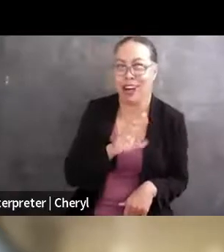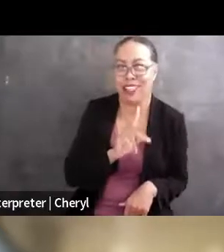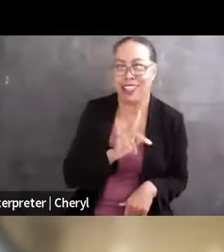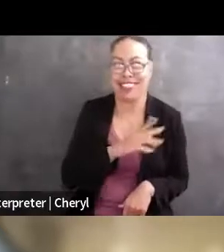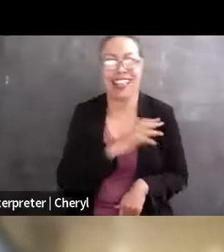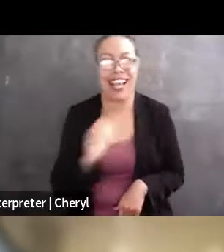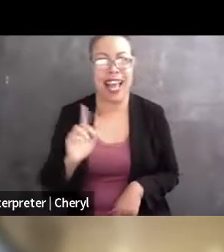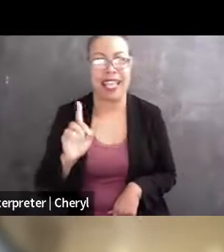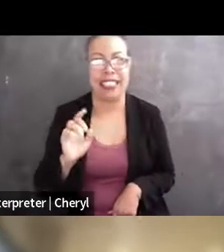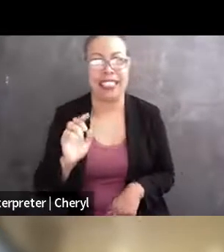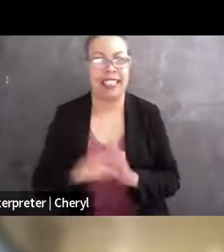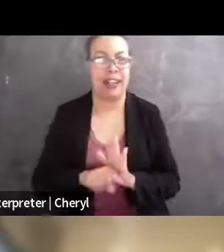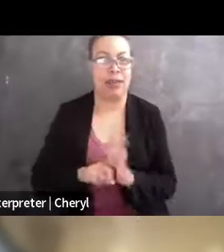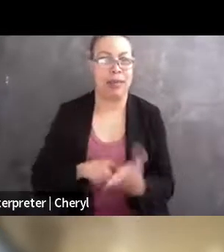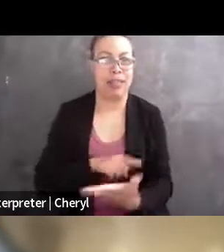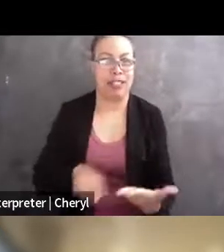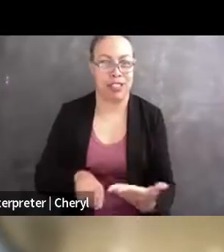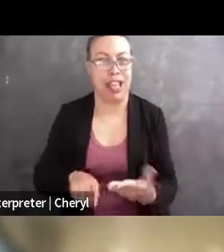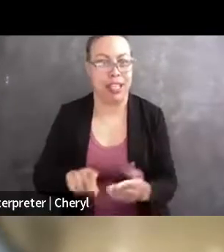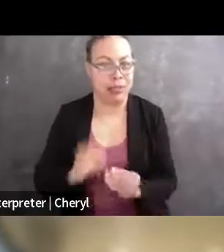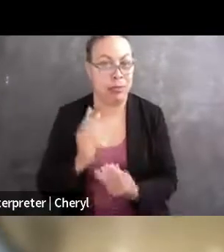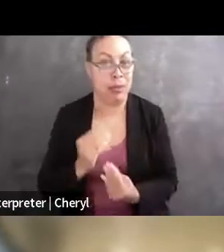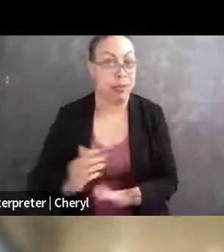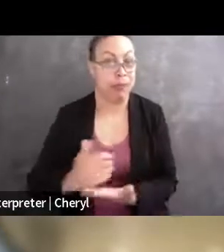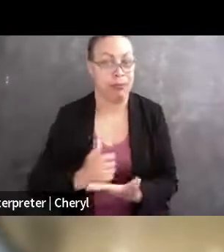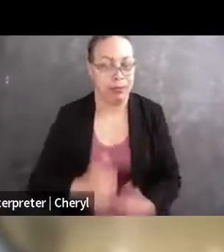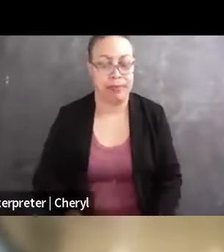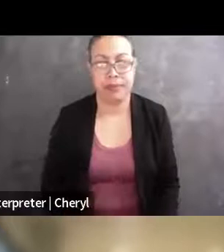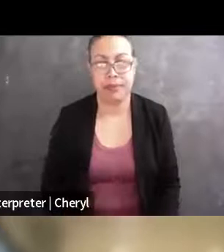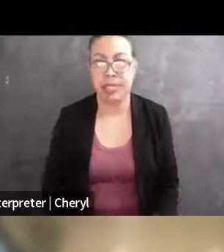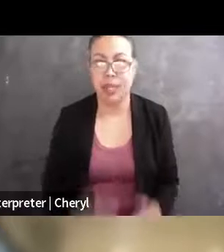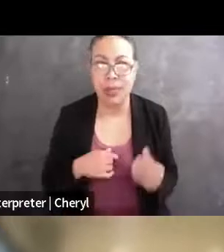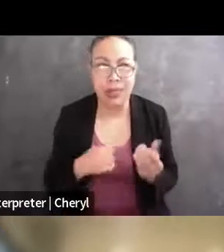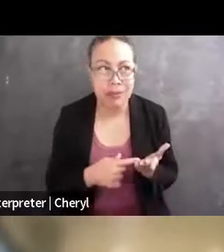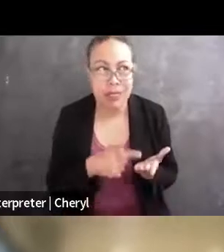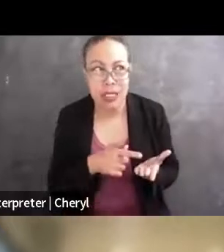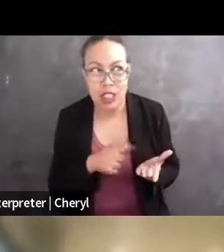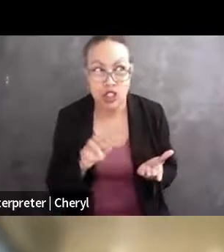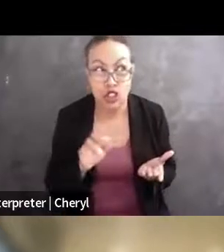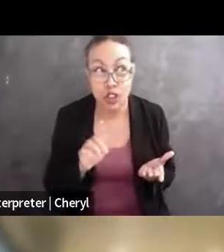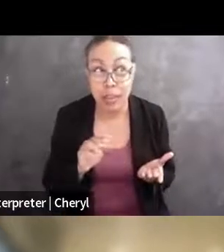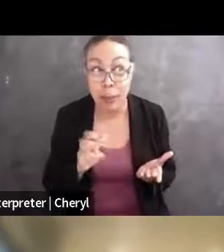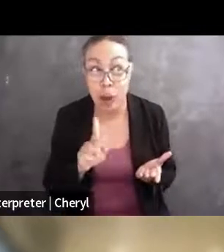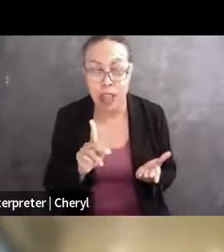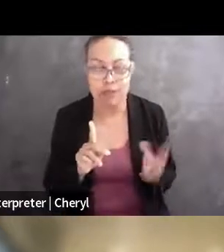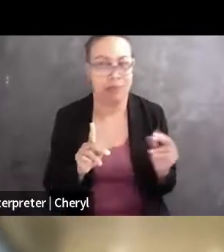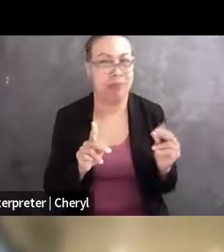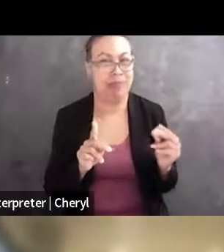is 'cause we had a joke beforehand about whether Meenu was doing trademark, not because I wouldn't trust Meenu with my trademark matters. I wouldn't.